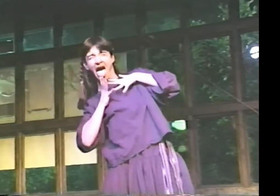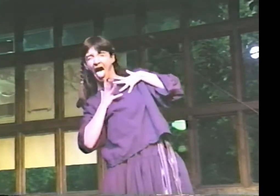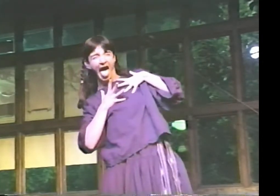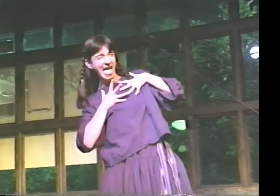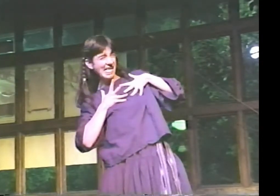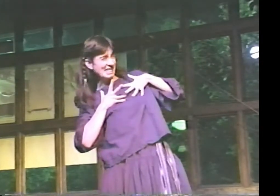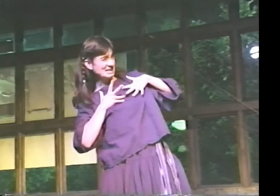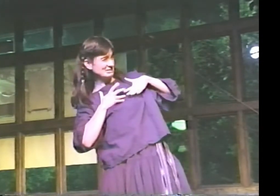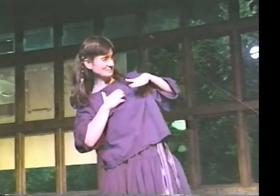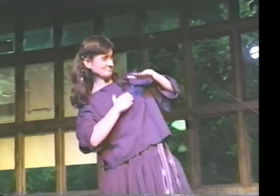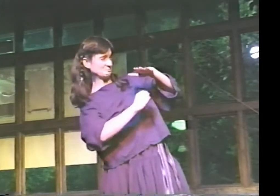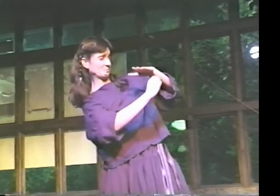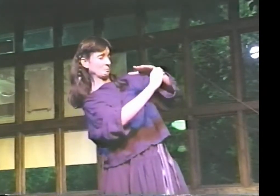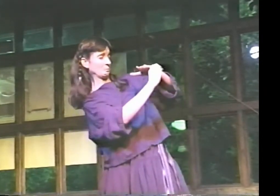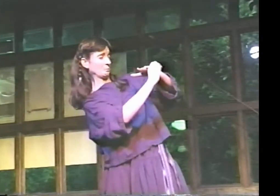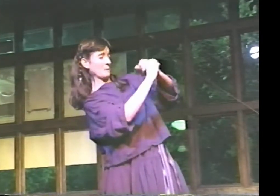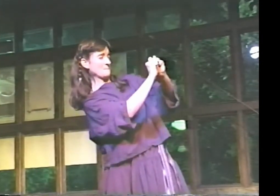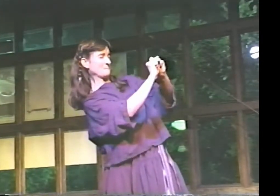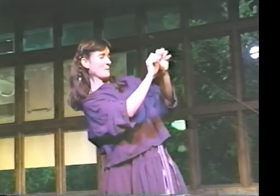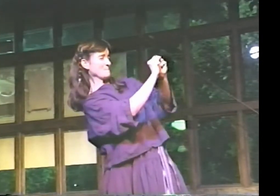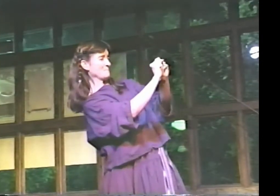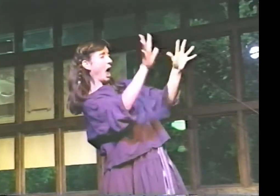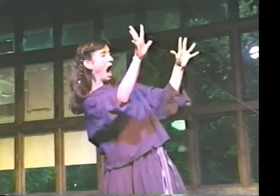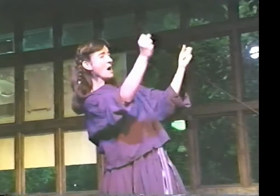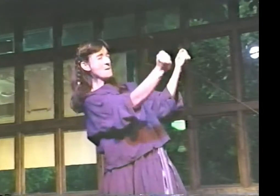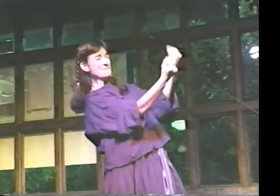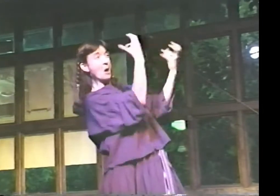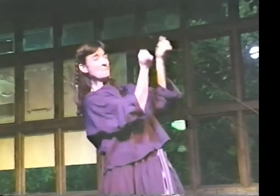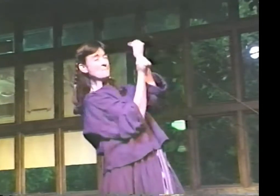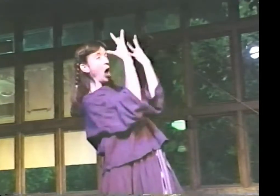EARLY MORNING LIGHT.